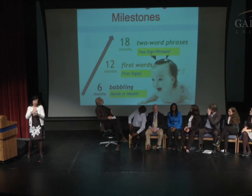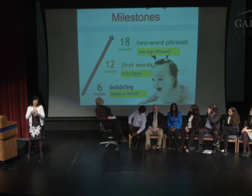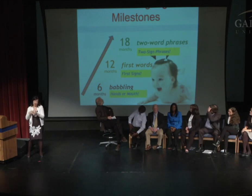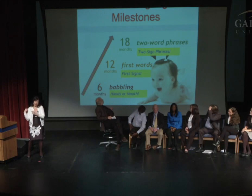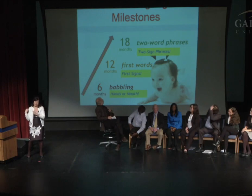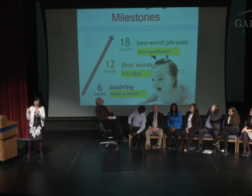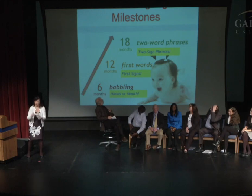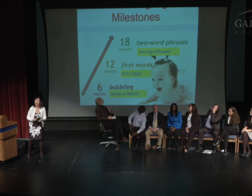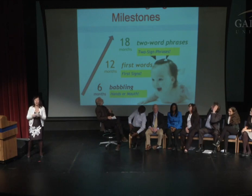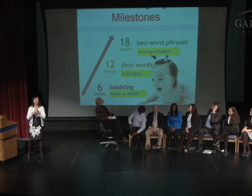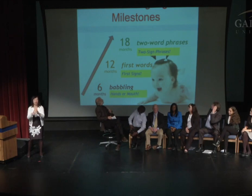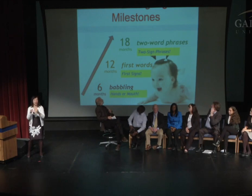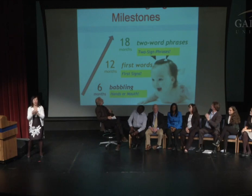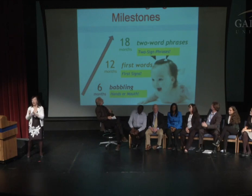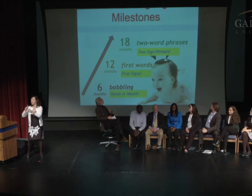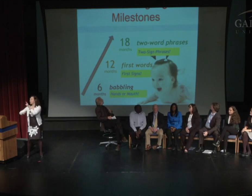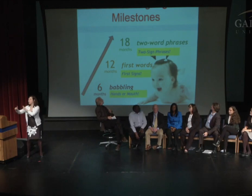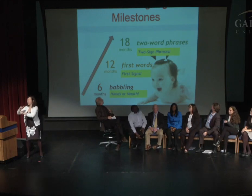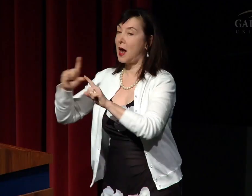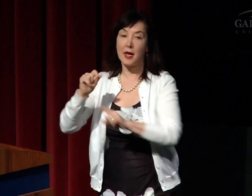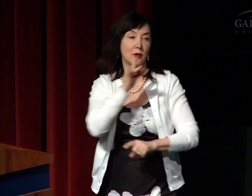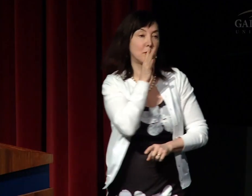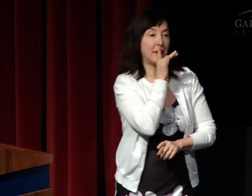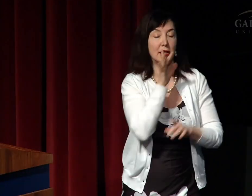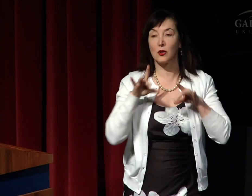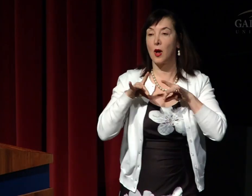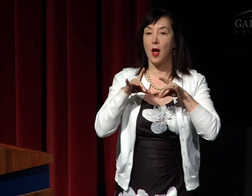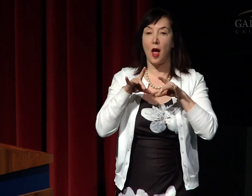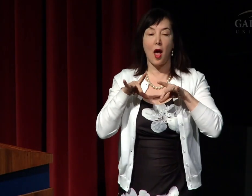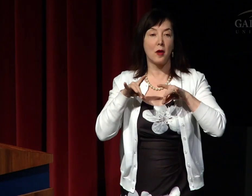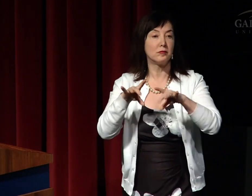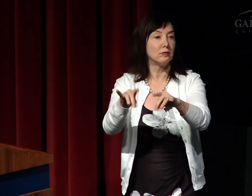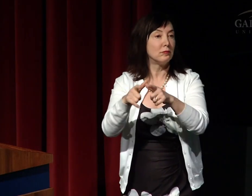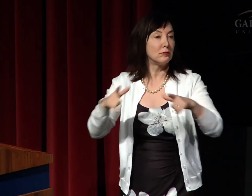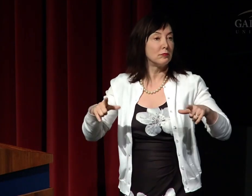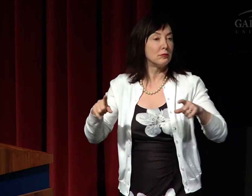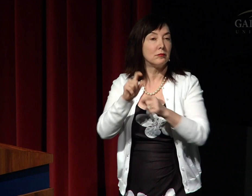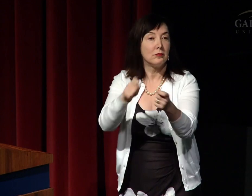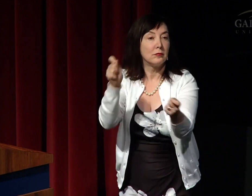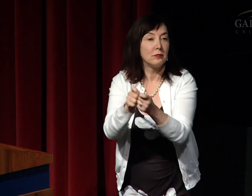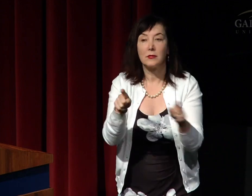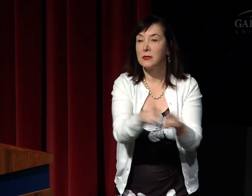Many years of research have shown that children who acquire sign language hit the same